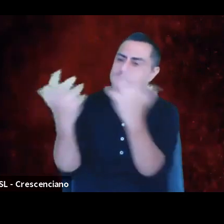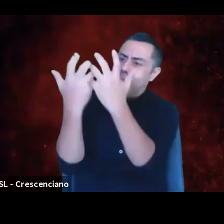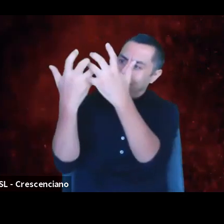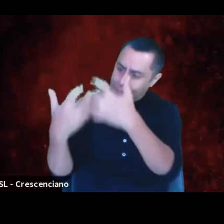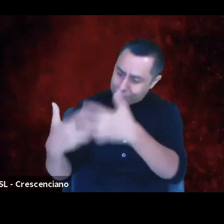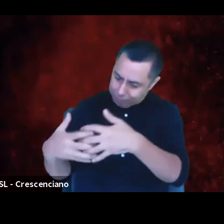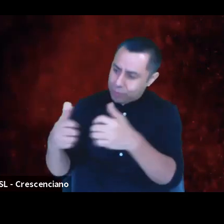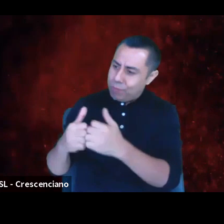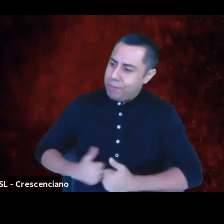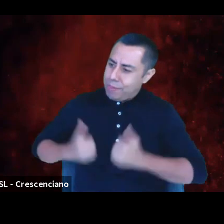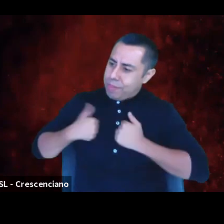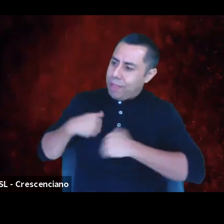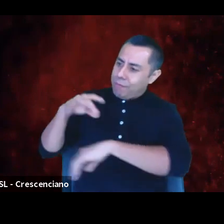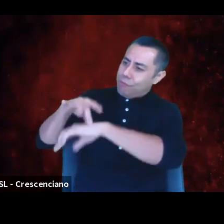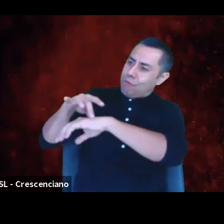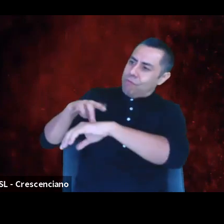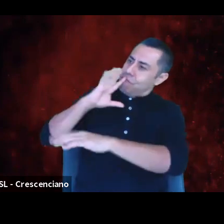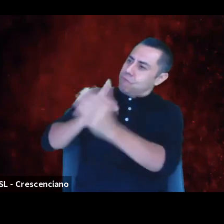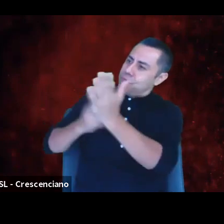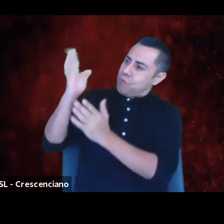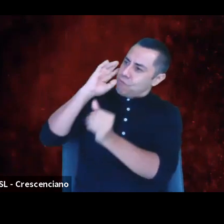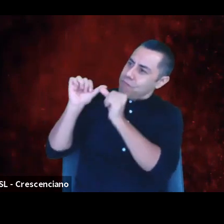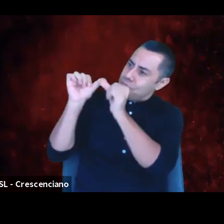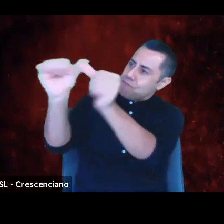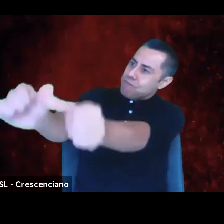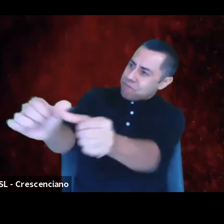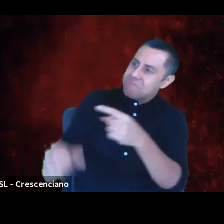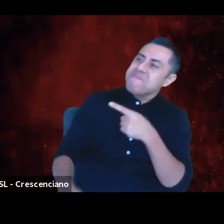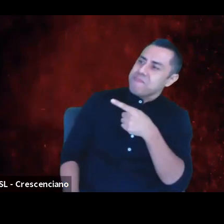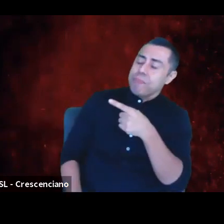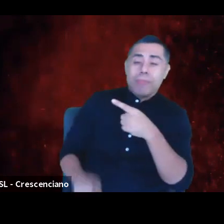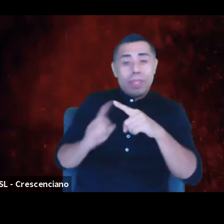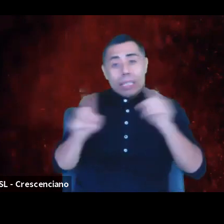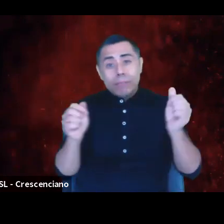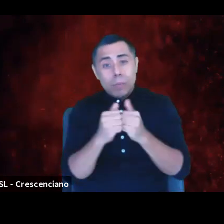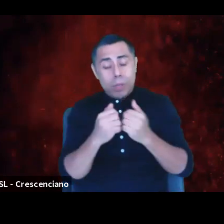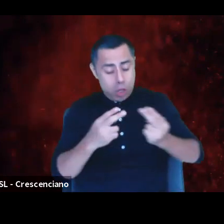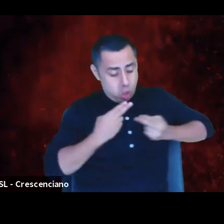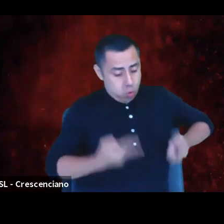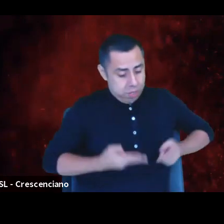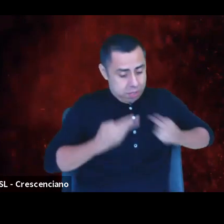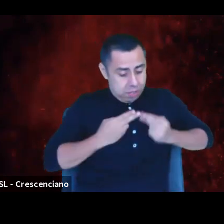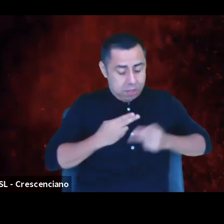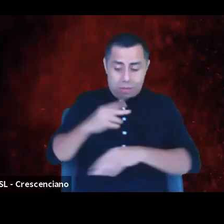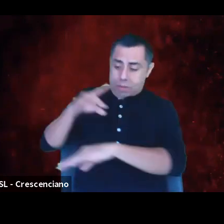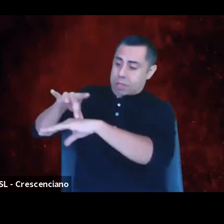Life will go on. The difference between human beings and most things in nature, to our knowledge,